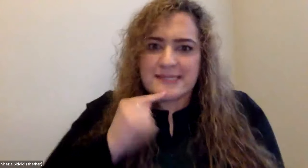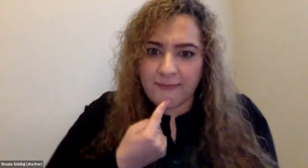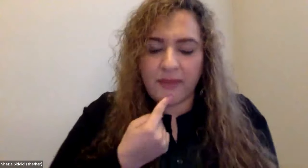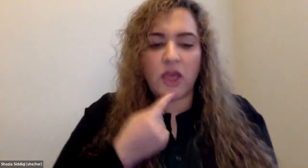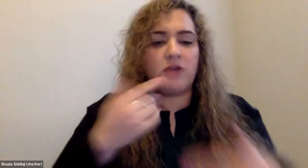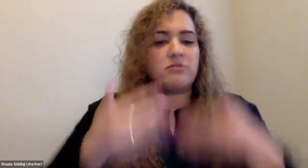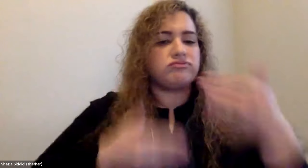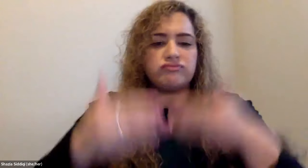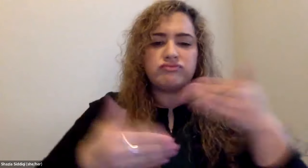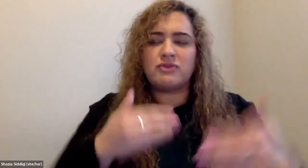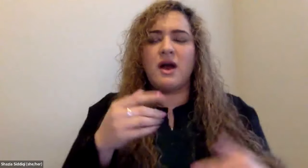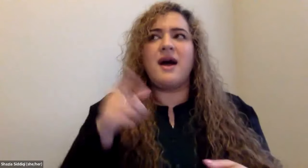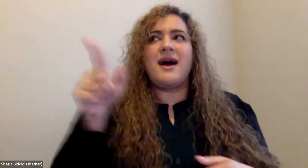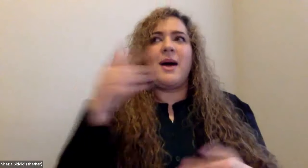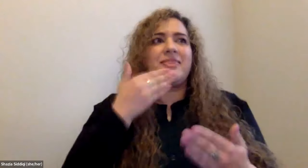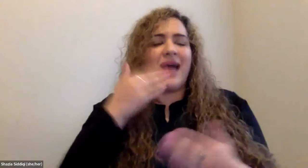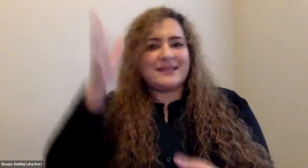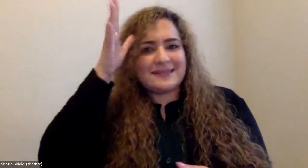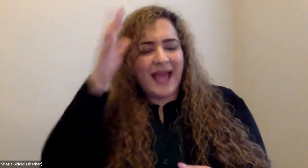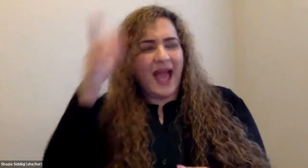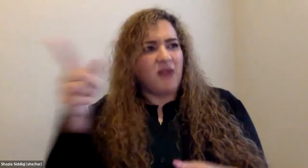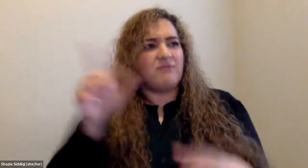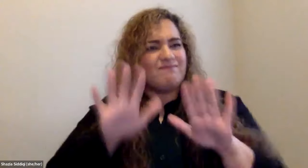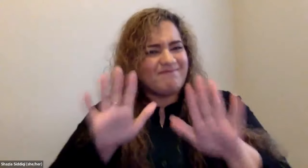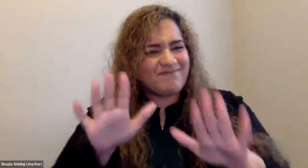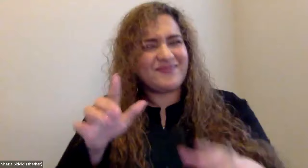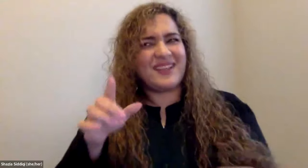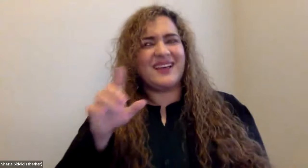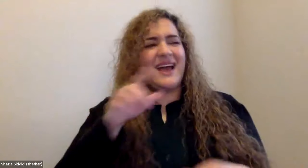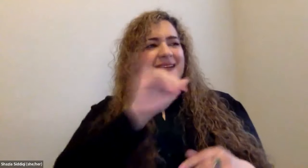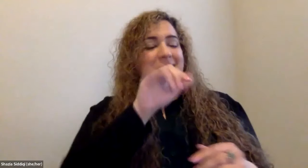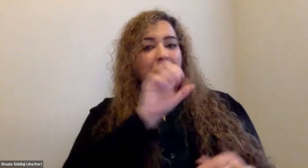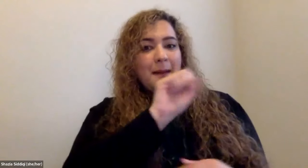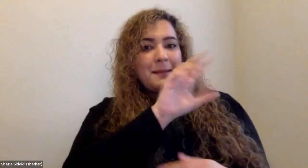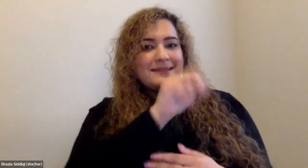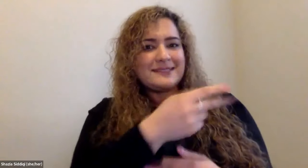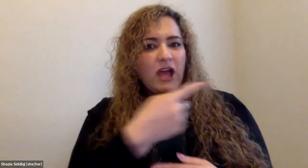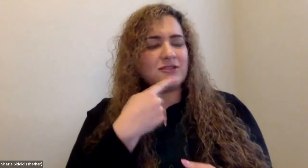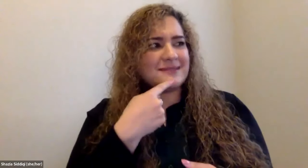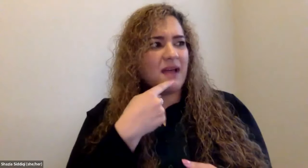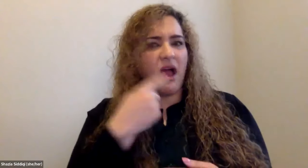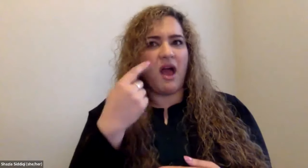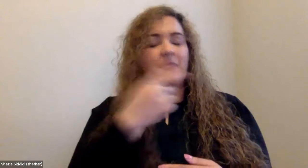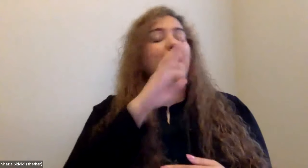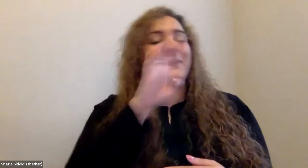Cristine Saunders: And he didn't realize, but they didn't realize the severity of it so, fortunately, fortunately, my father kind of pushed them.